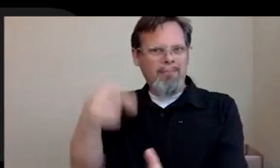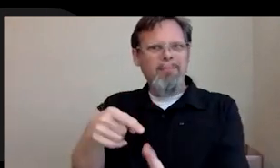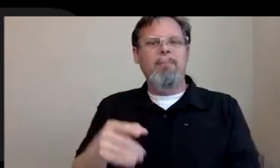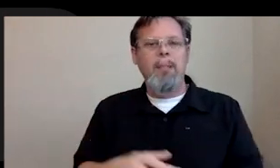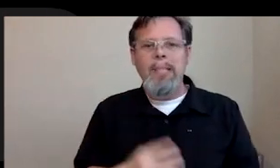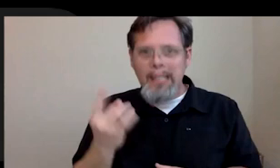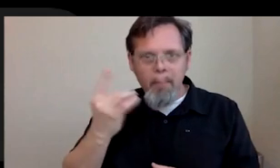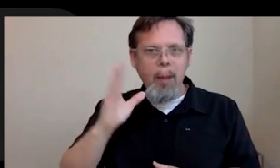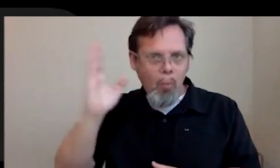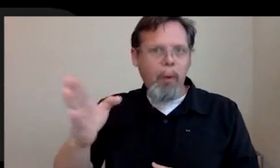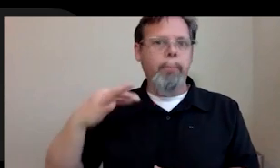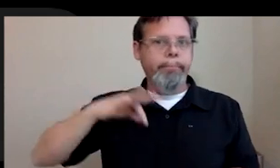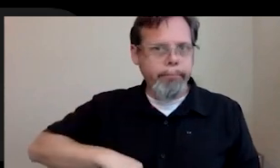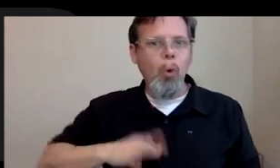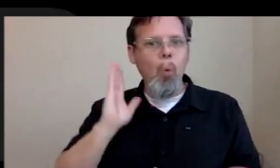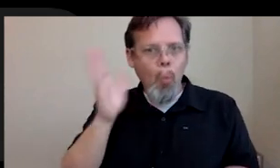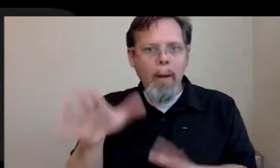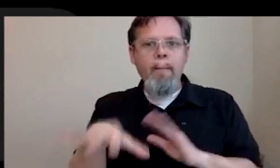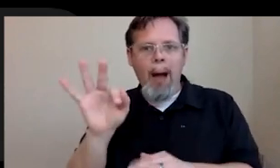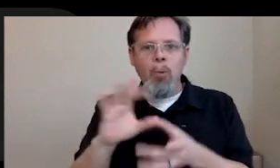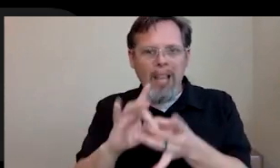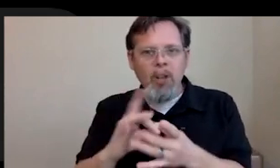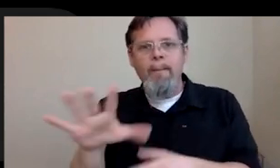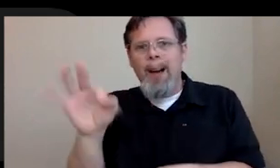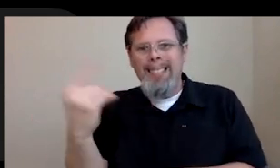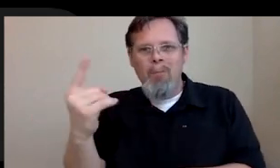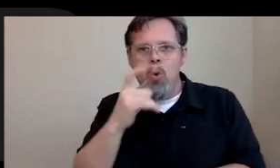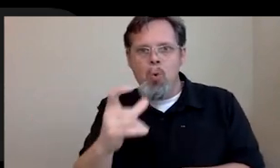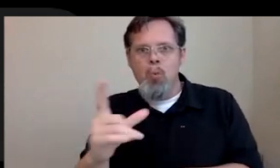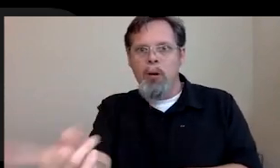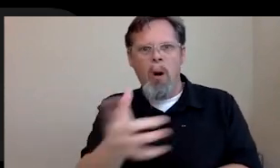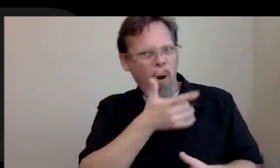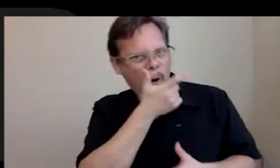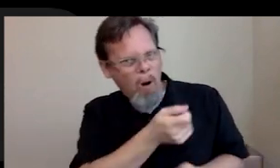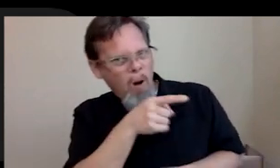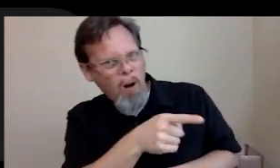to come from that. You will find a relationship. You will find someone who takes interest in what you're doing or someone who will be like searching